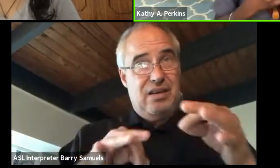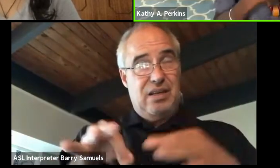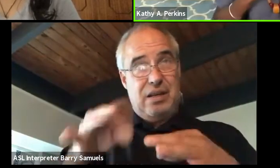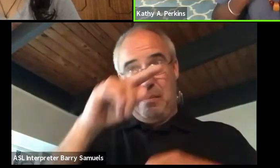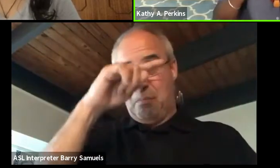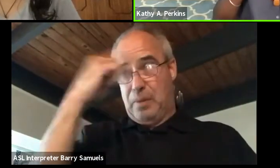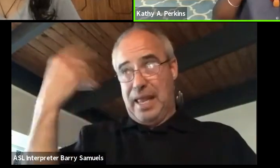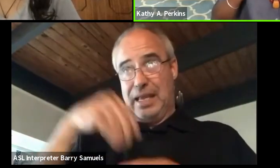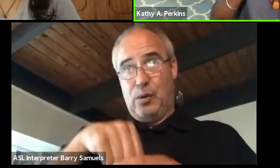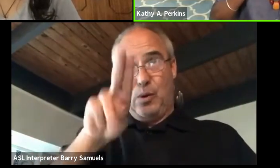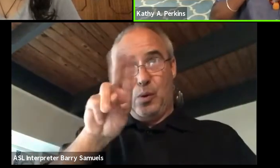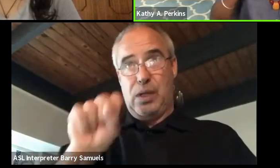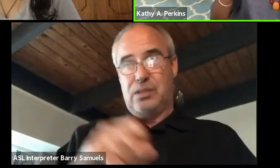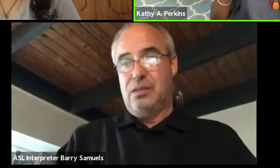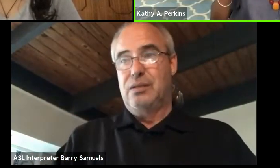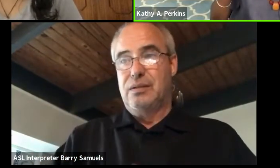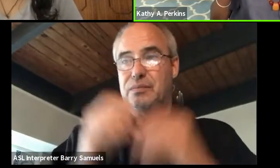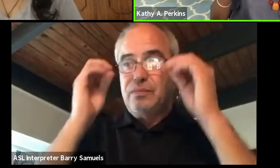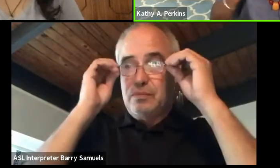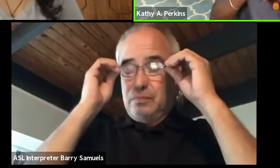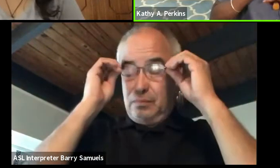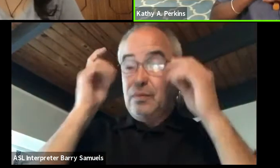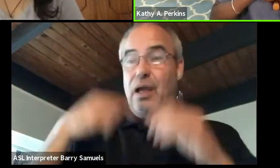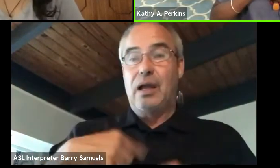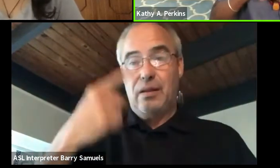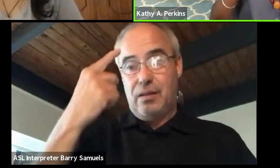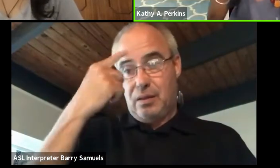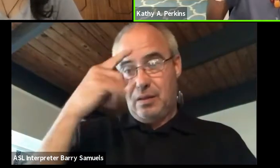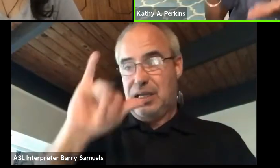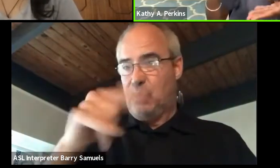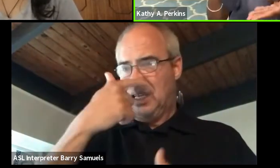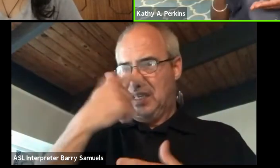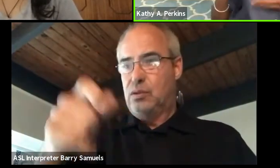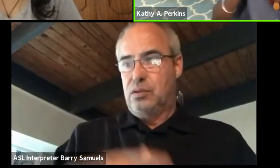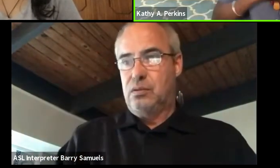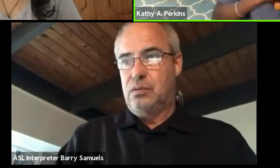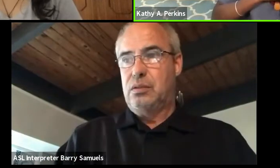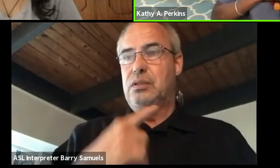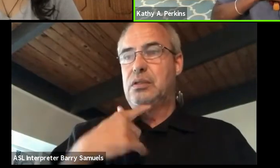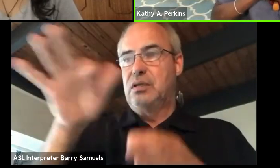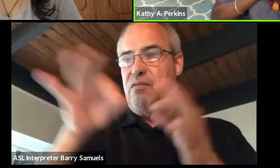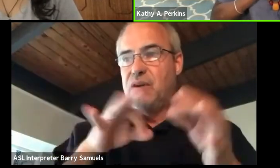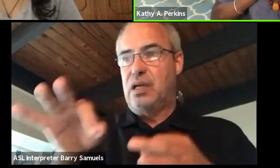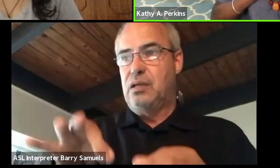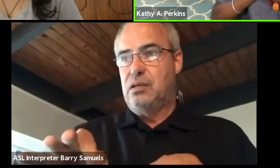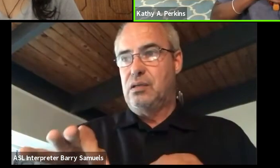so, I thought that was interesting. And I had to define it in the Indian mythology